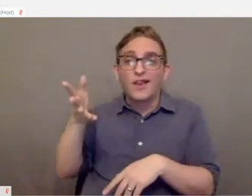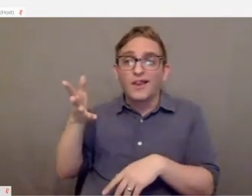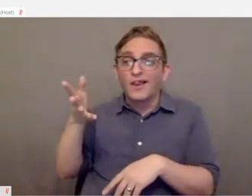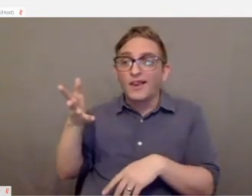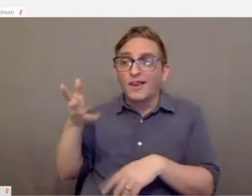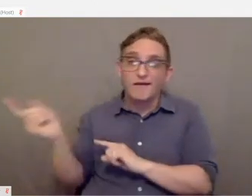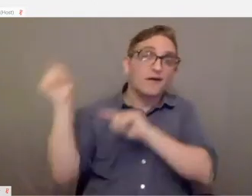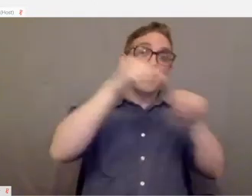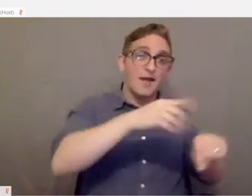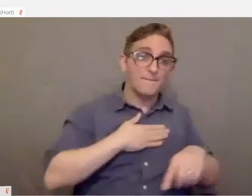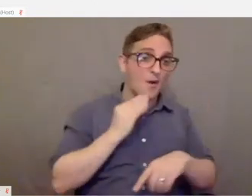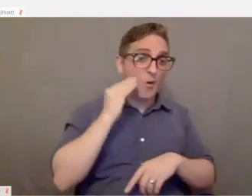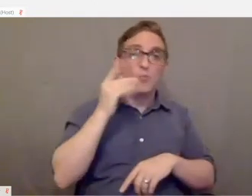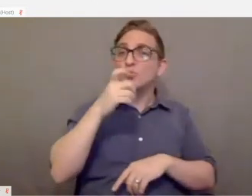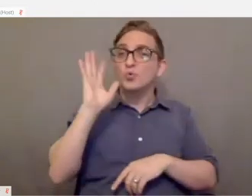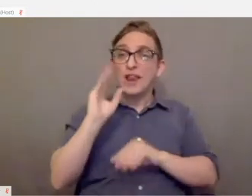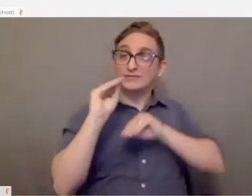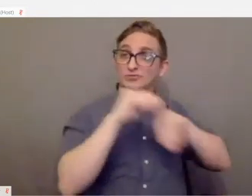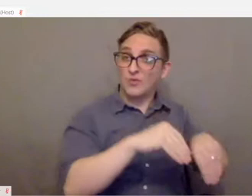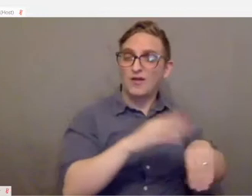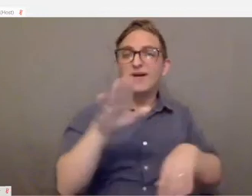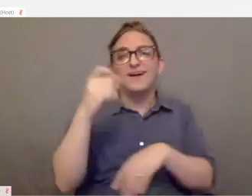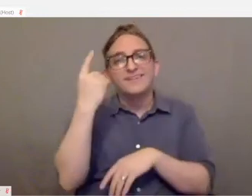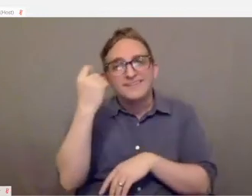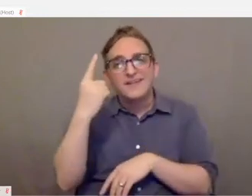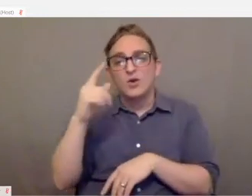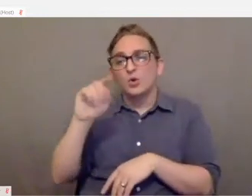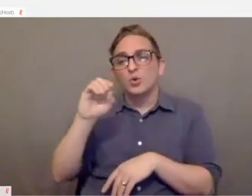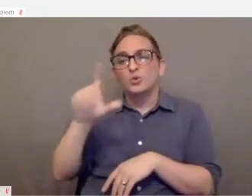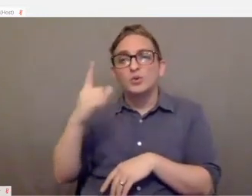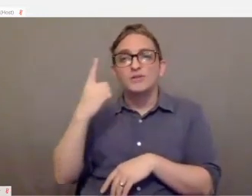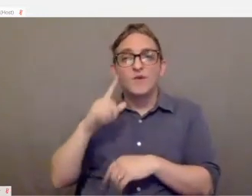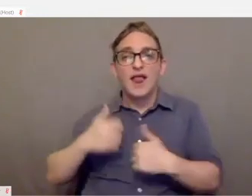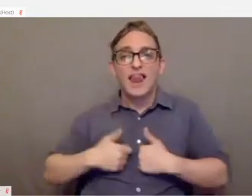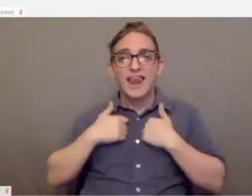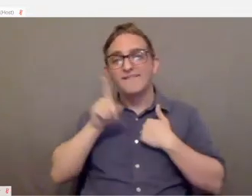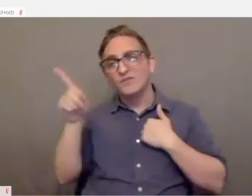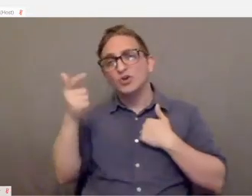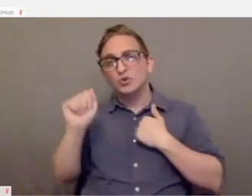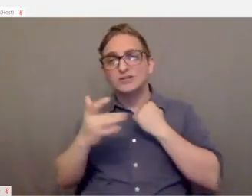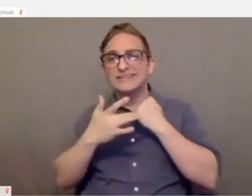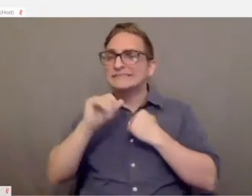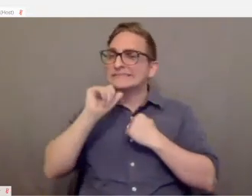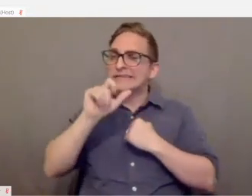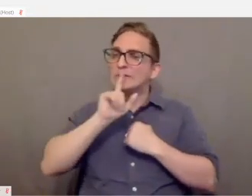And unfortunately, while I was at Georgia tech and tools for life, that wasn't something that was within our scope of service.